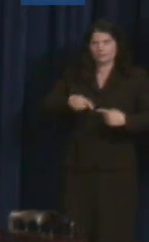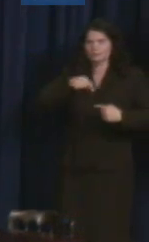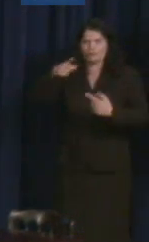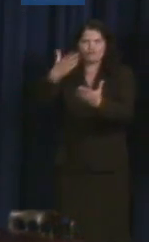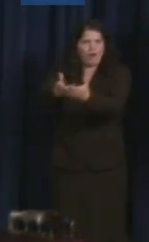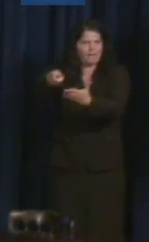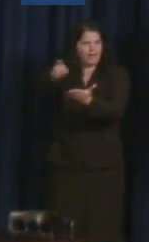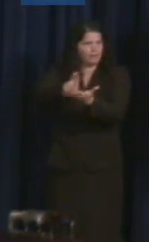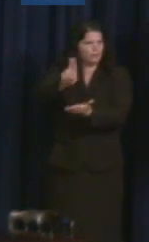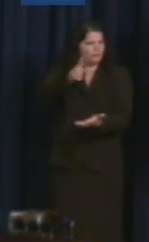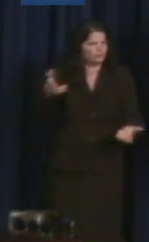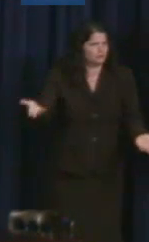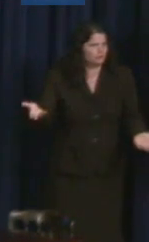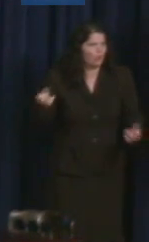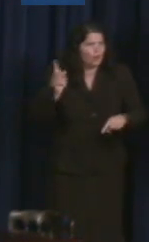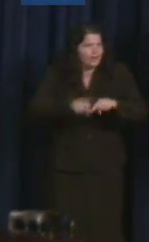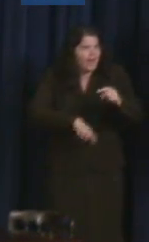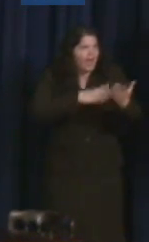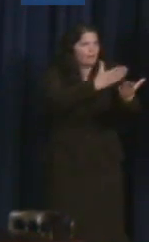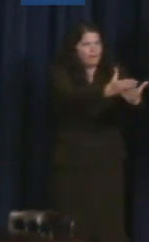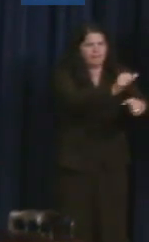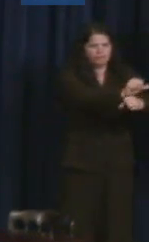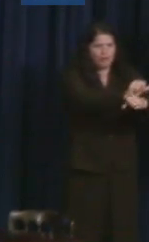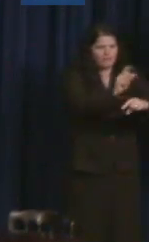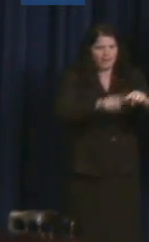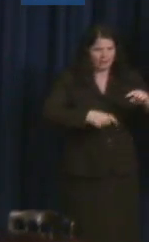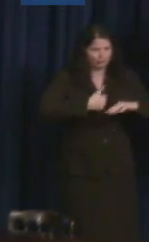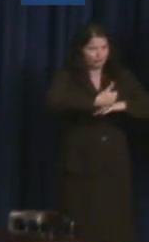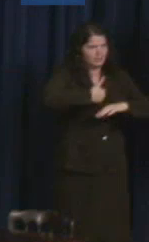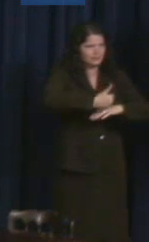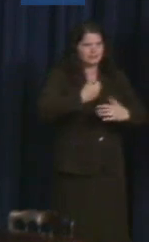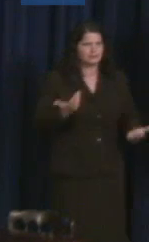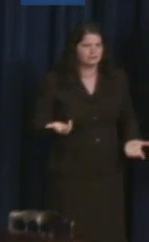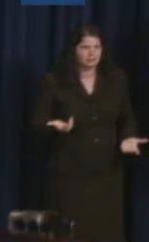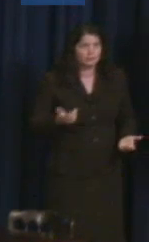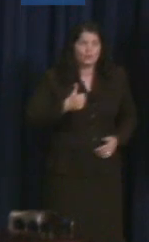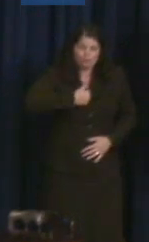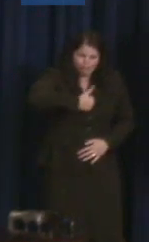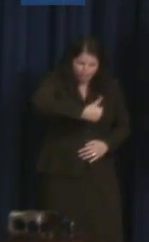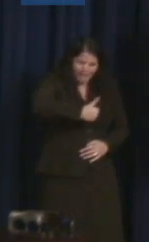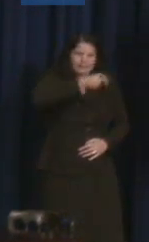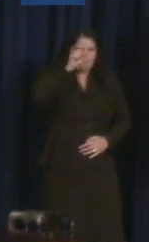To address this the Federal Transit Administration will soon announce the Mobility Services for All Americans